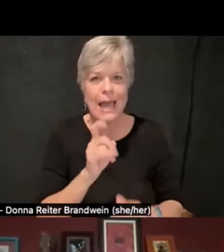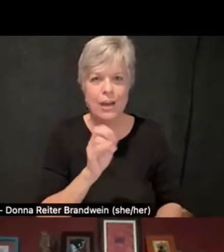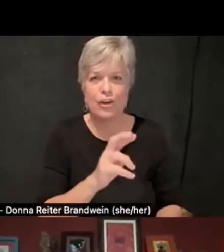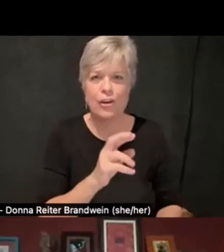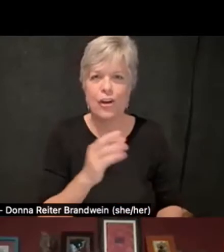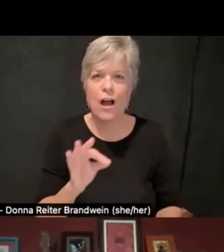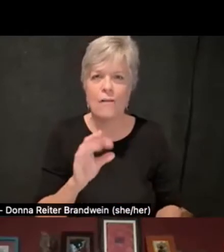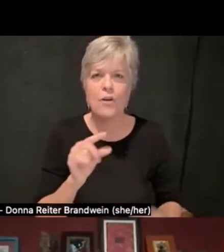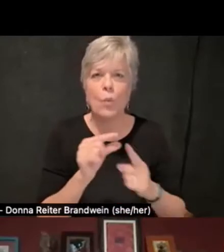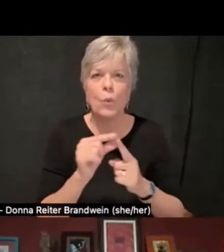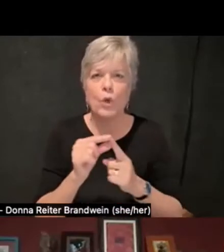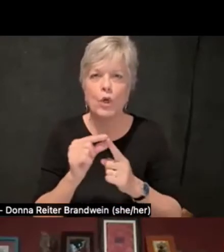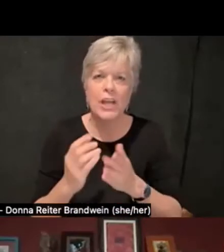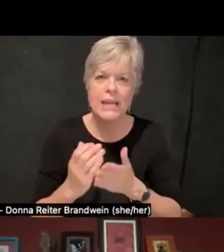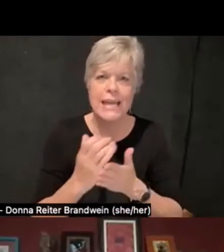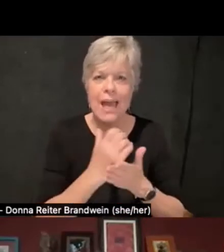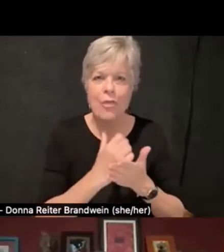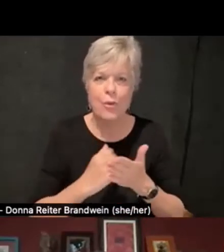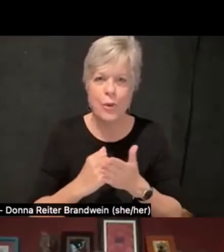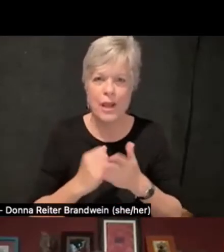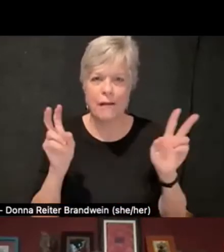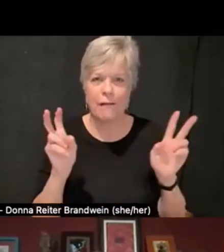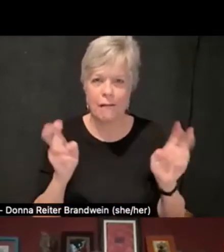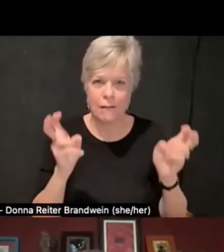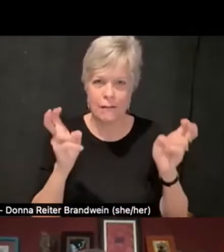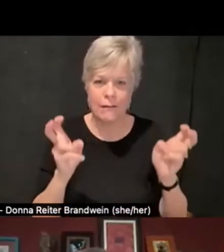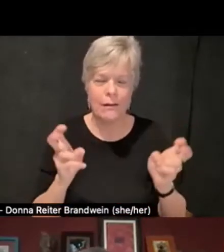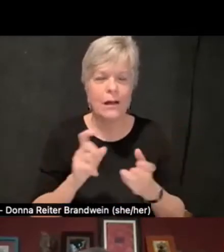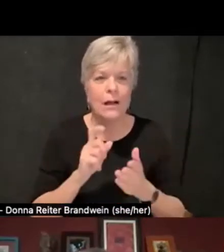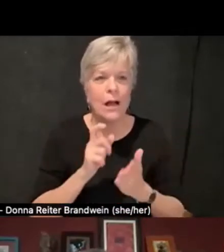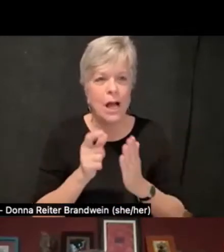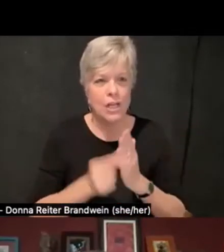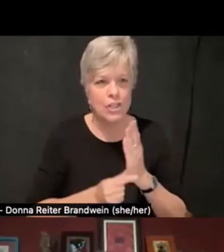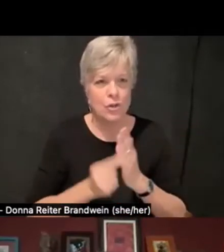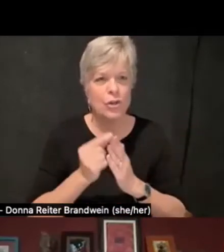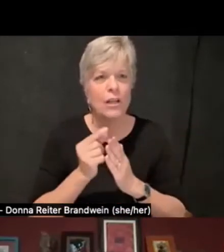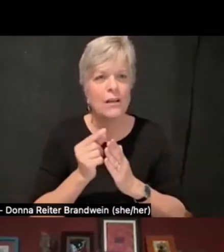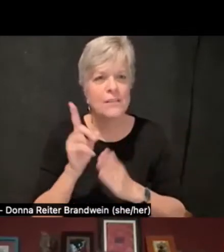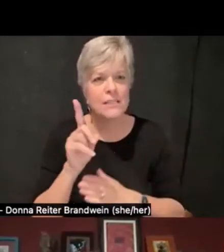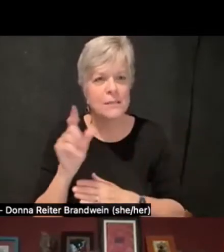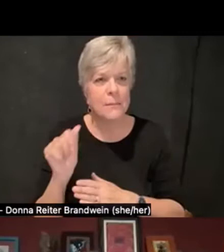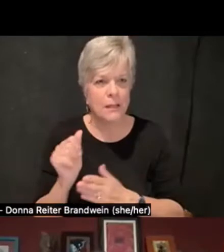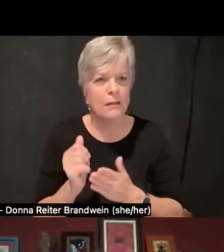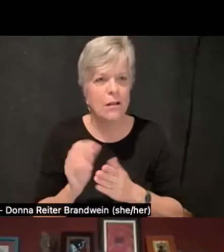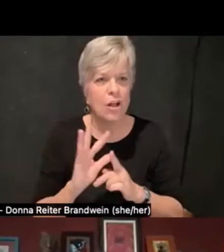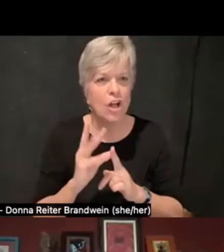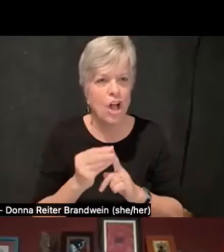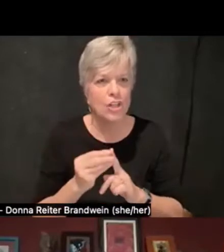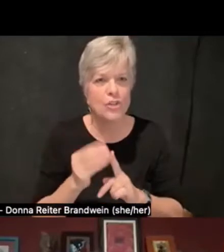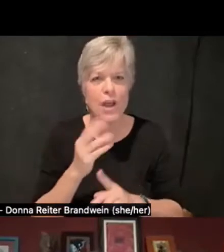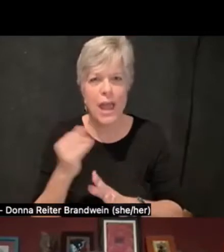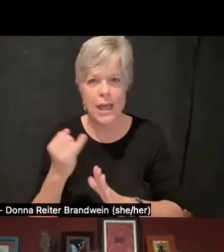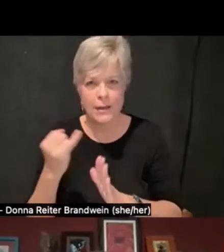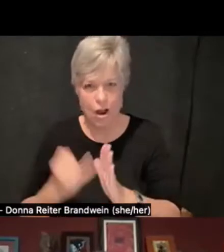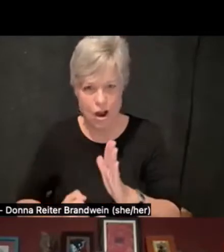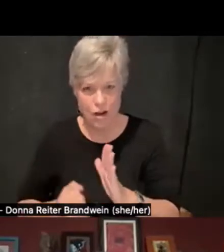which is a journal of disability, culture, and the arts. It's actually called "Word Gathering: A Journal of Disability, Poetry, and Literature,"